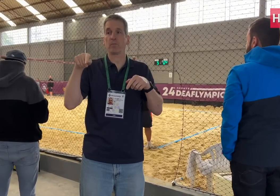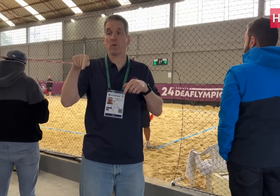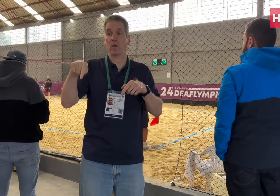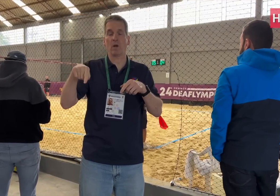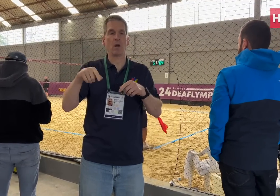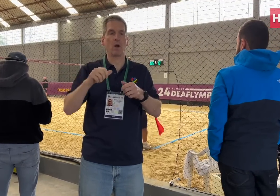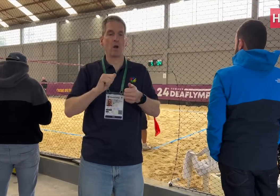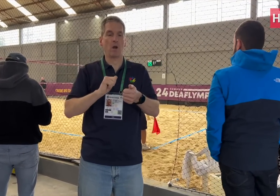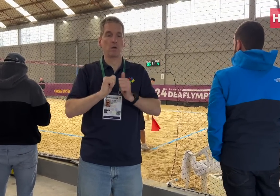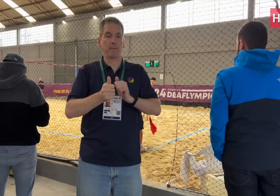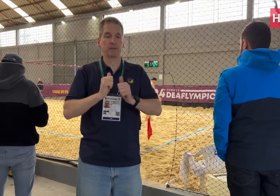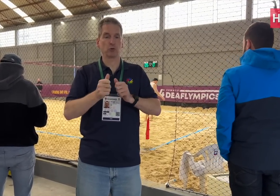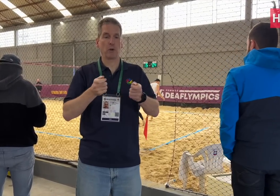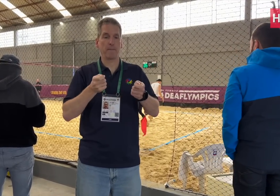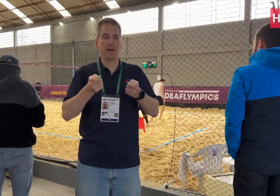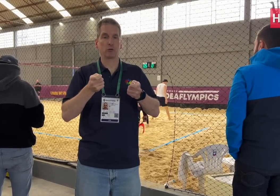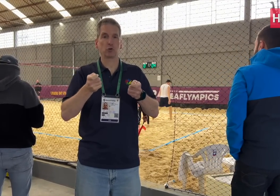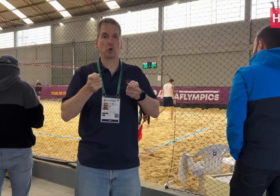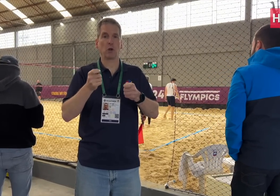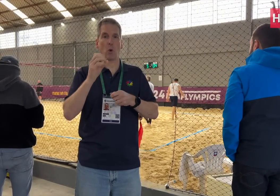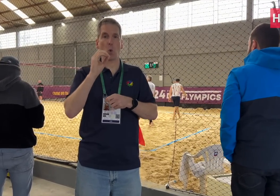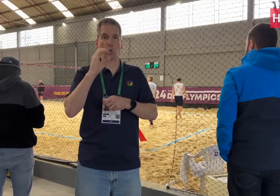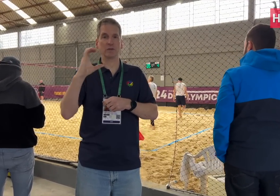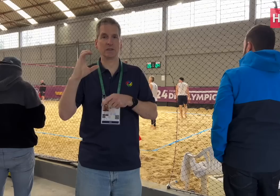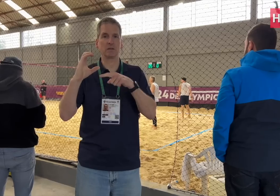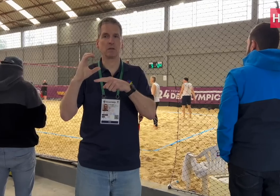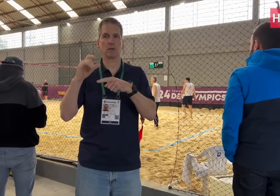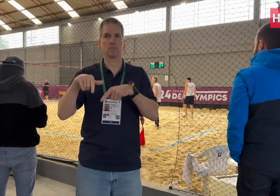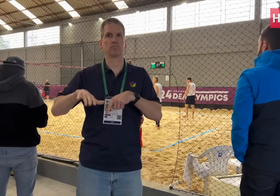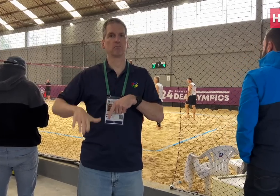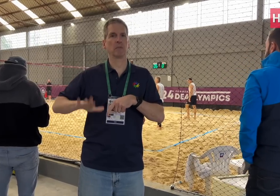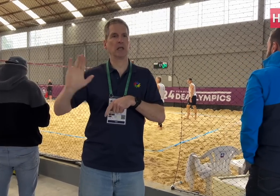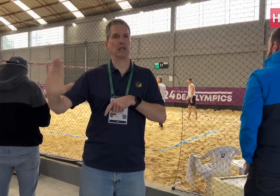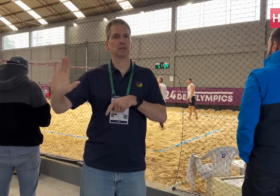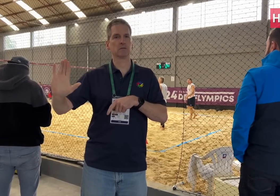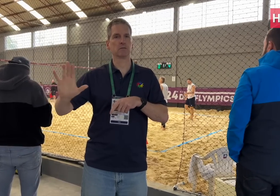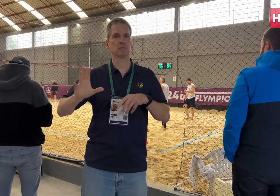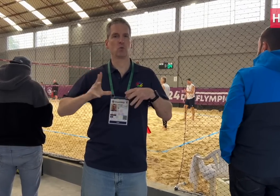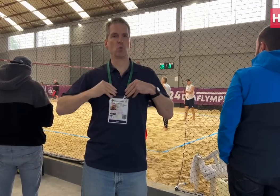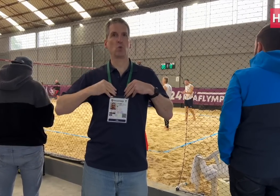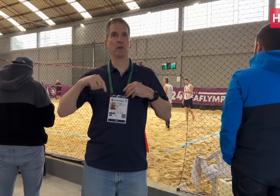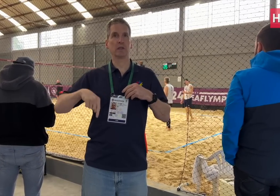The competing official of the OC offered his venue, which is this place.